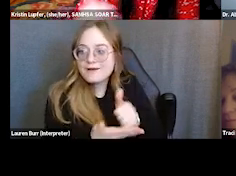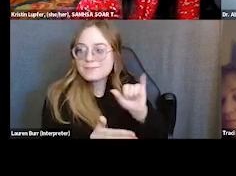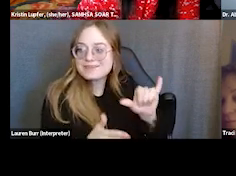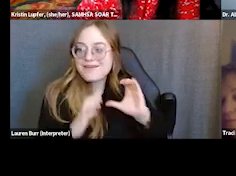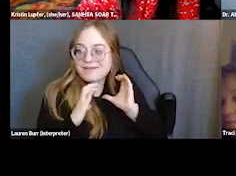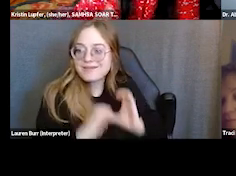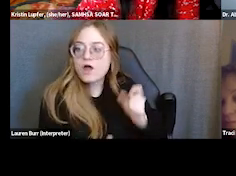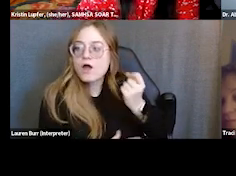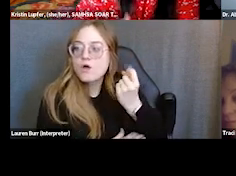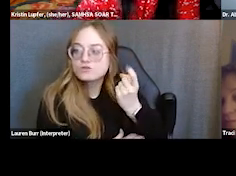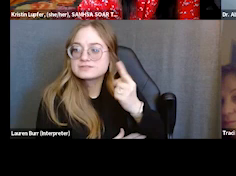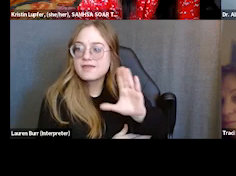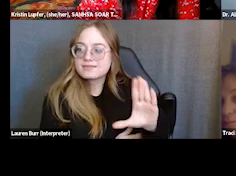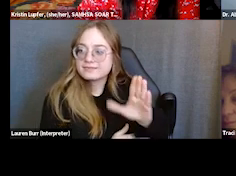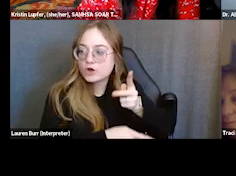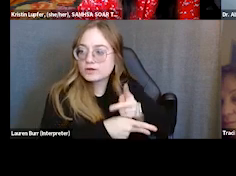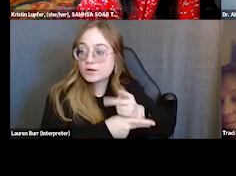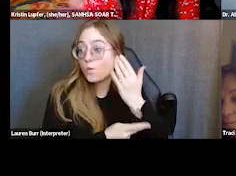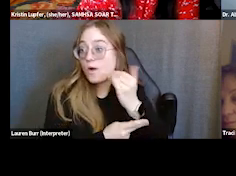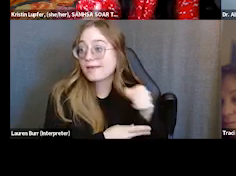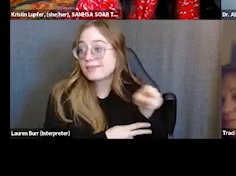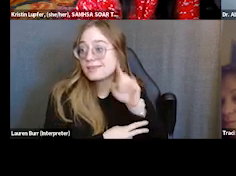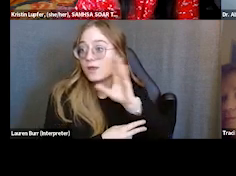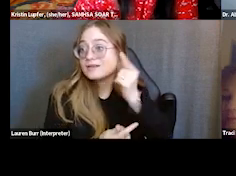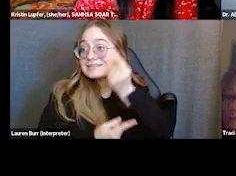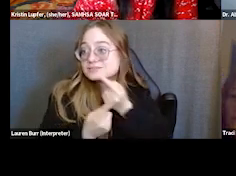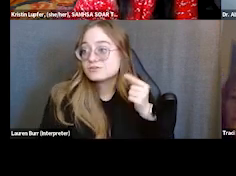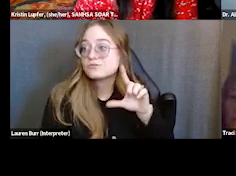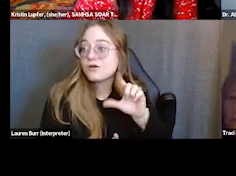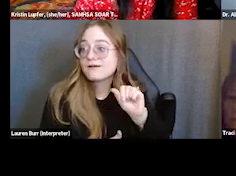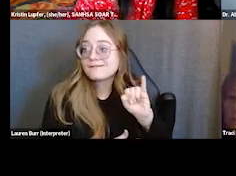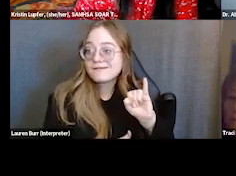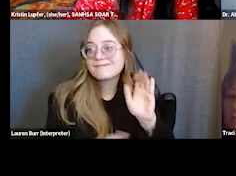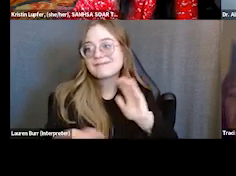why they might wanna consider a long-acting injectable instead of pills.